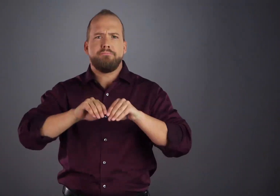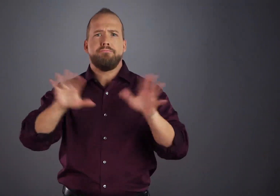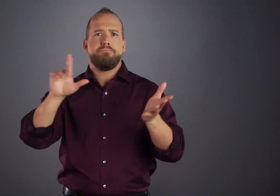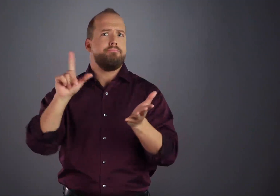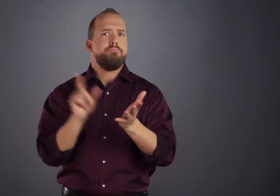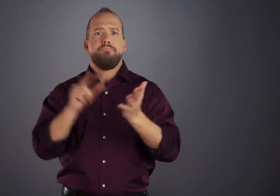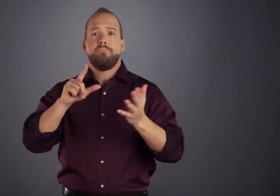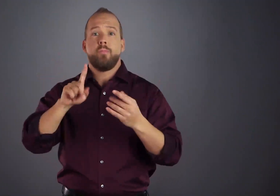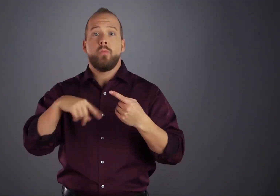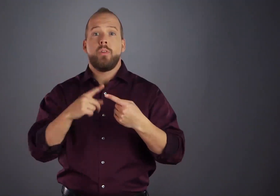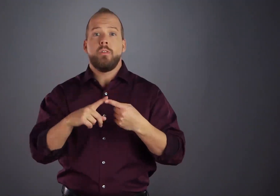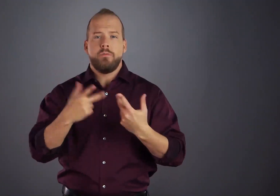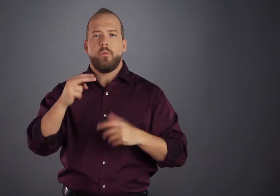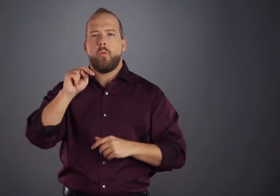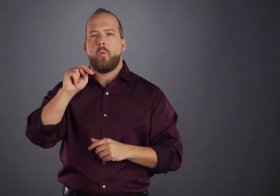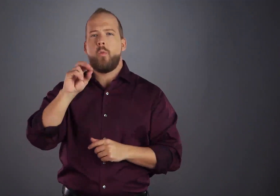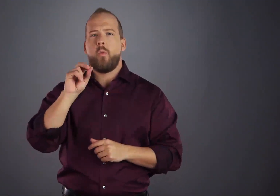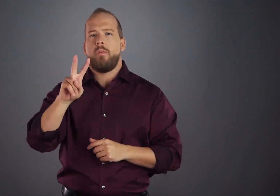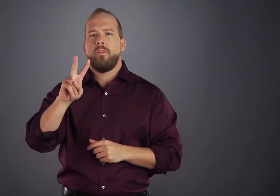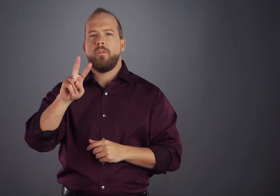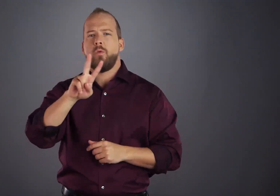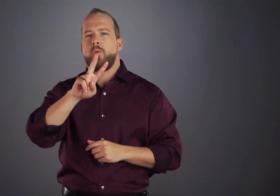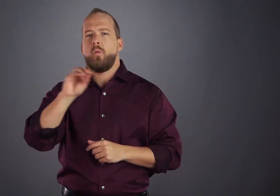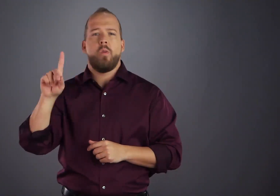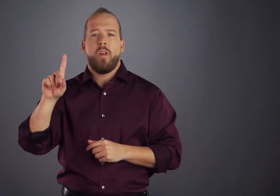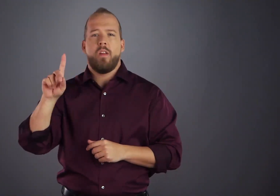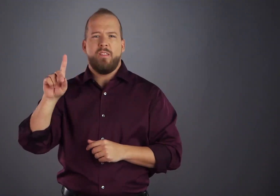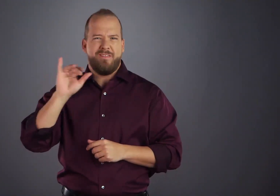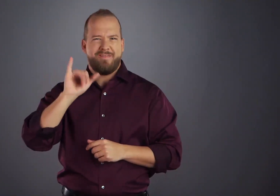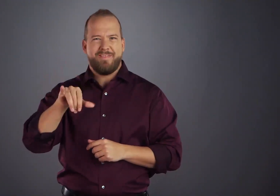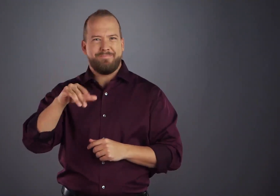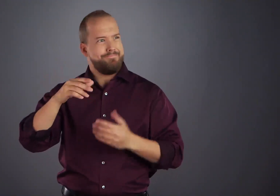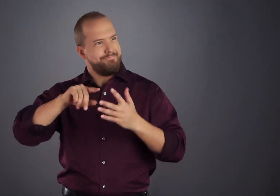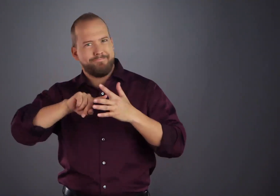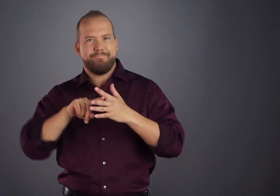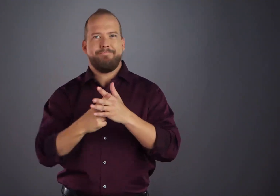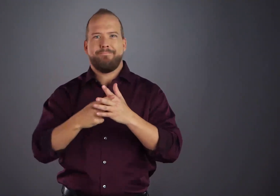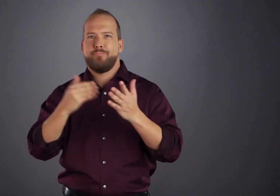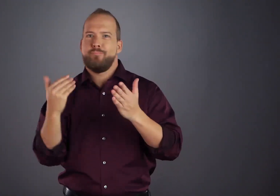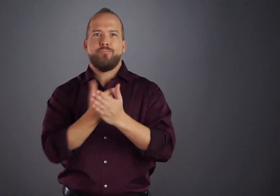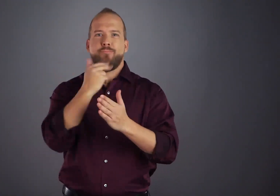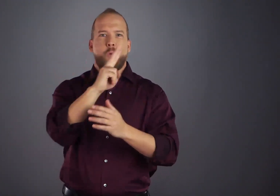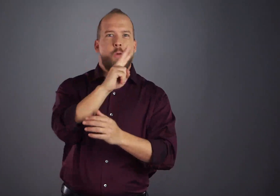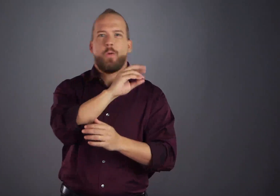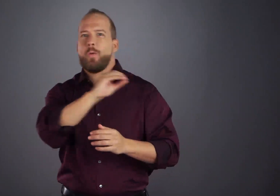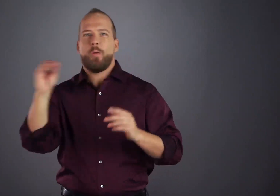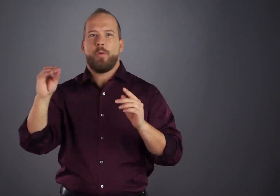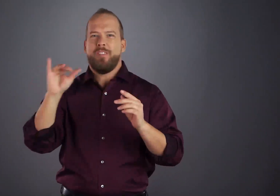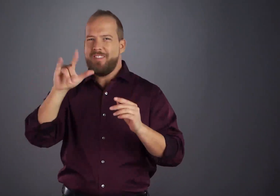came off press in November 2001, at the start of a new millennium.